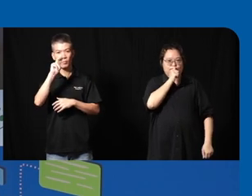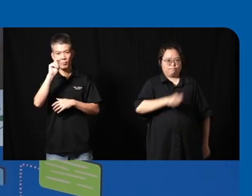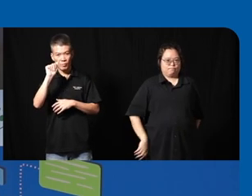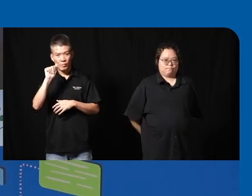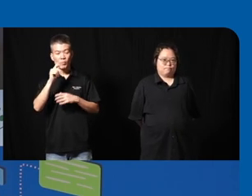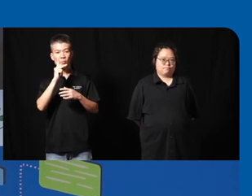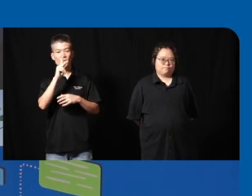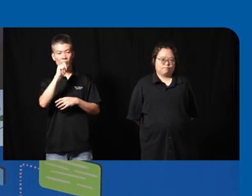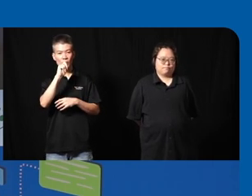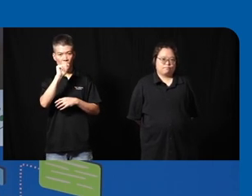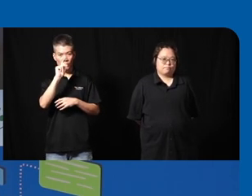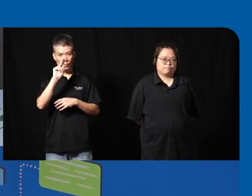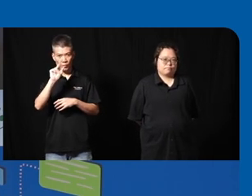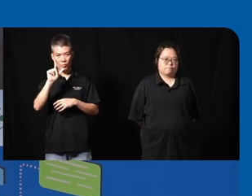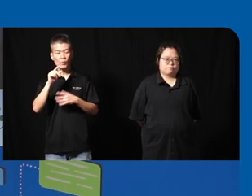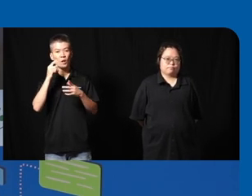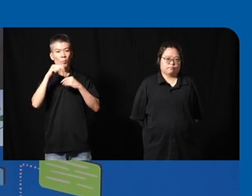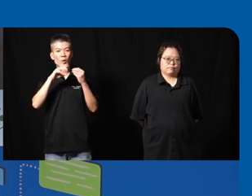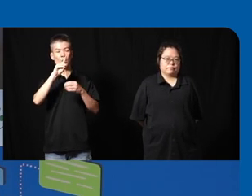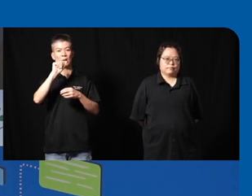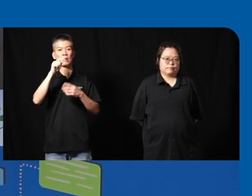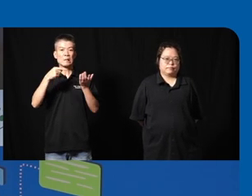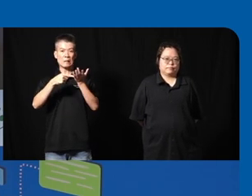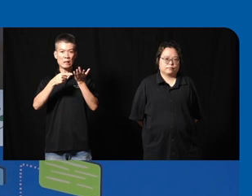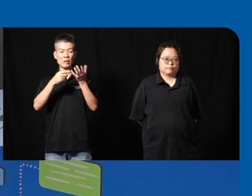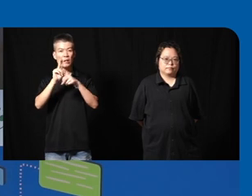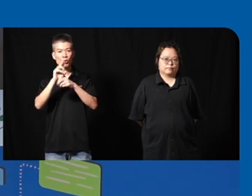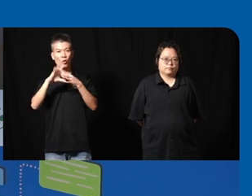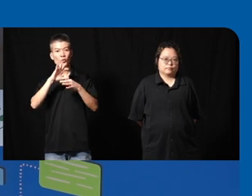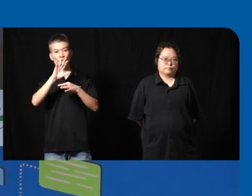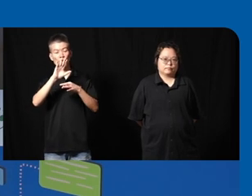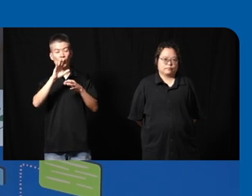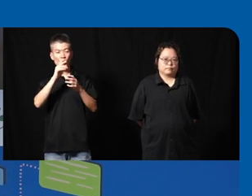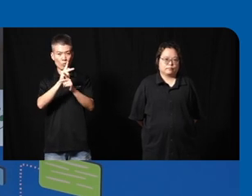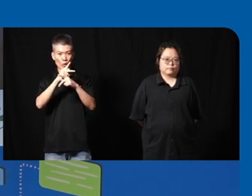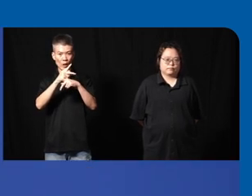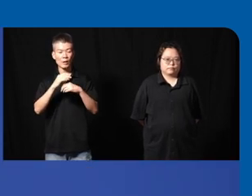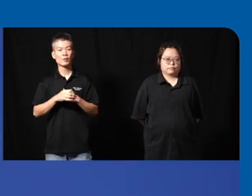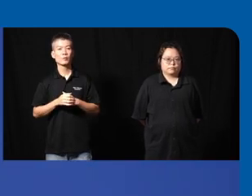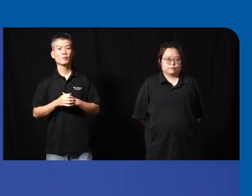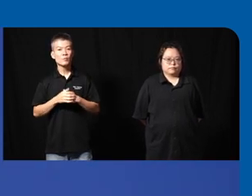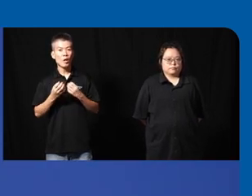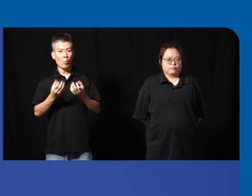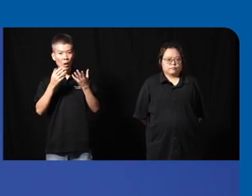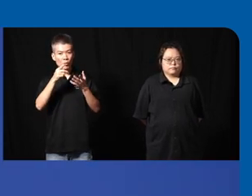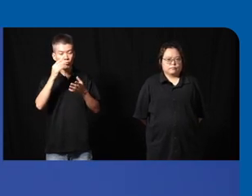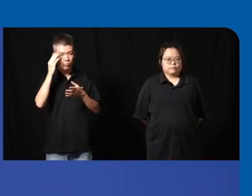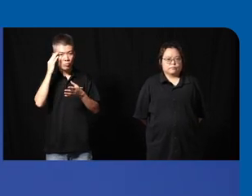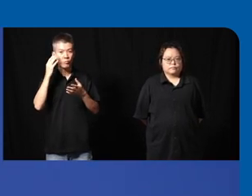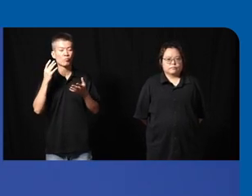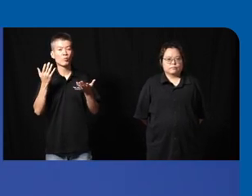a question to um data technology and the usage of your products um how much do you know um what